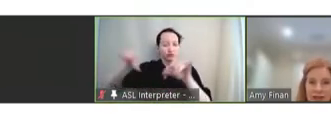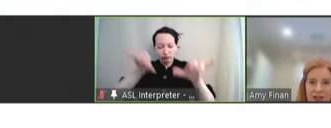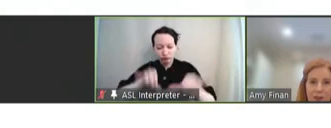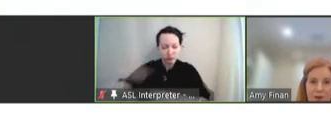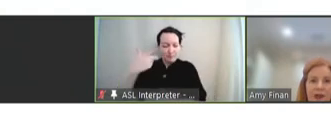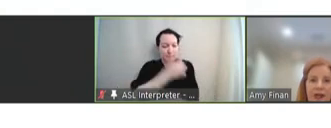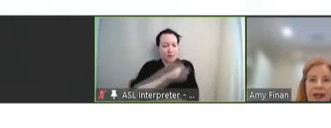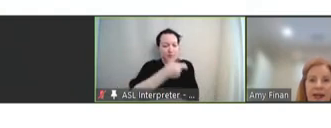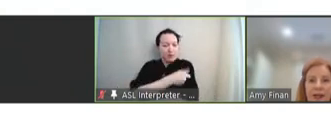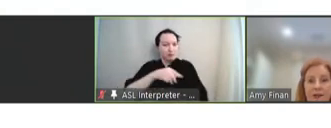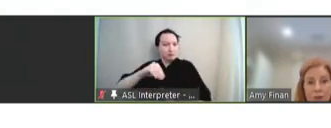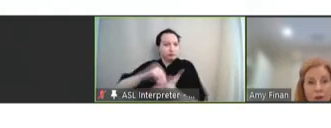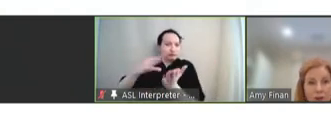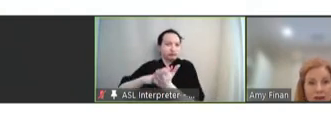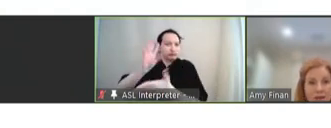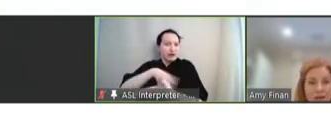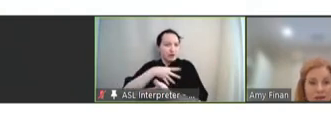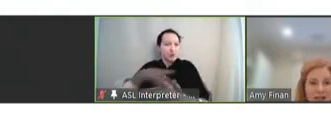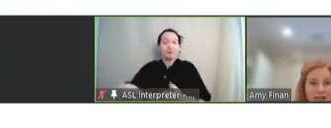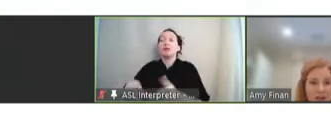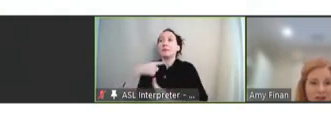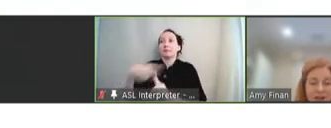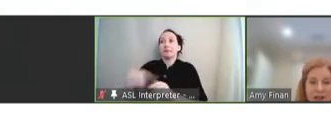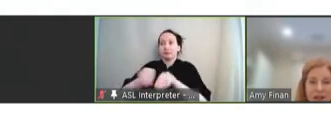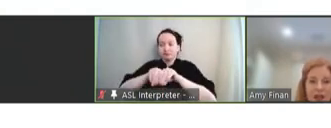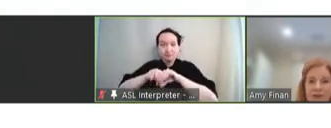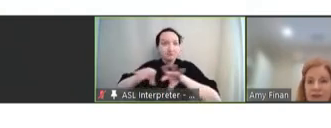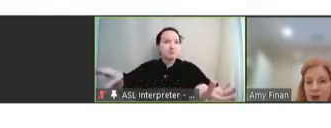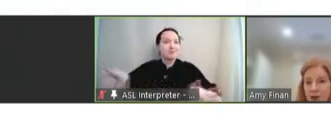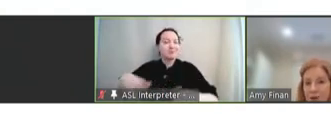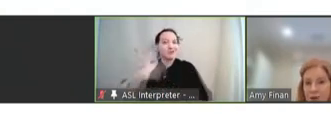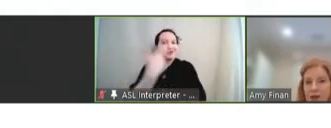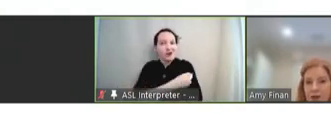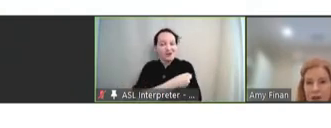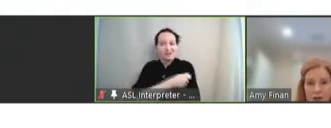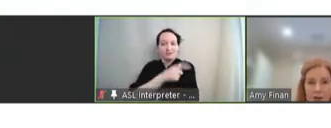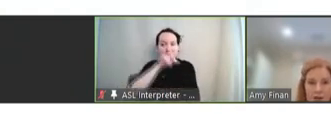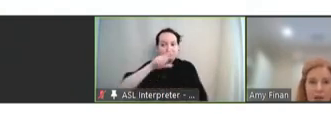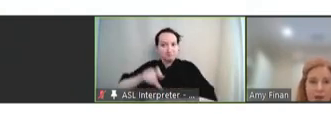schedules and in the rollout successfully to get shots into arms, our ultimate goal.